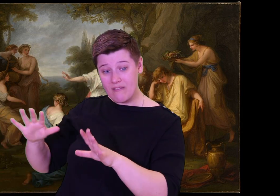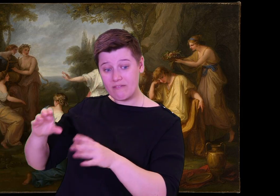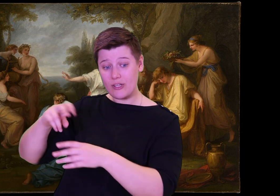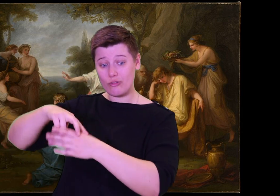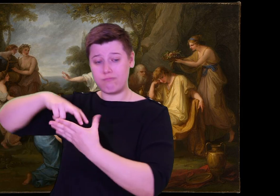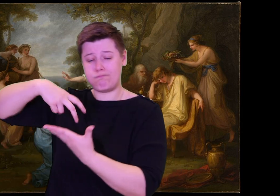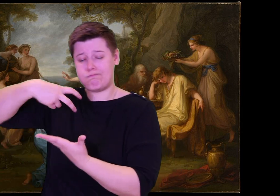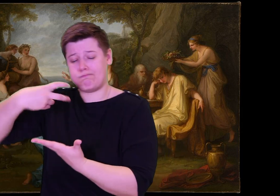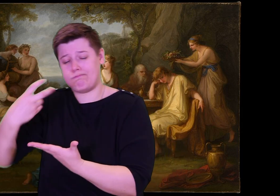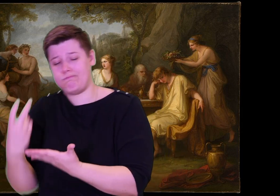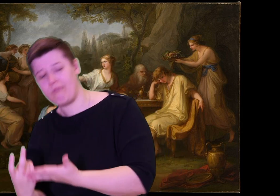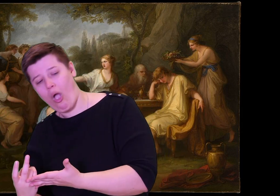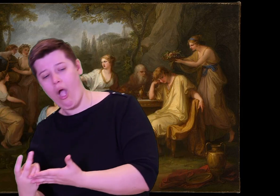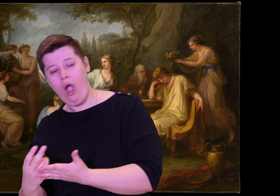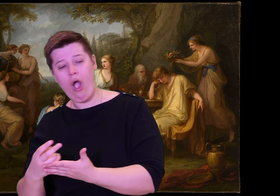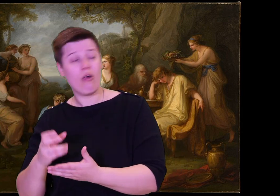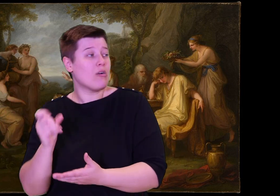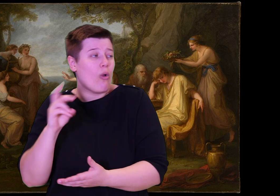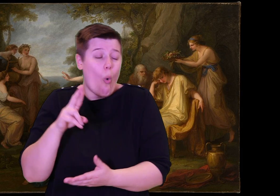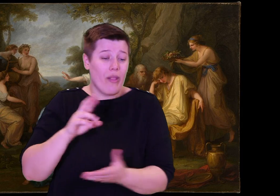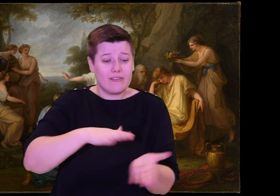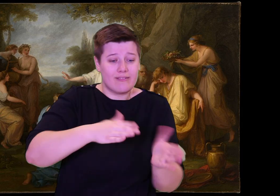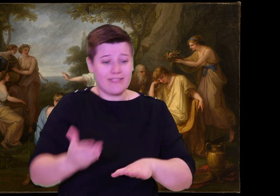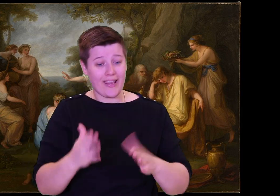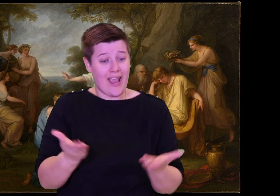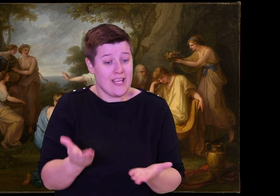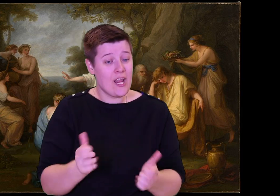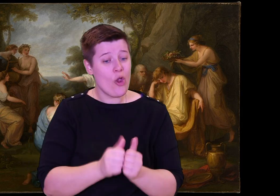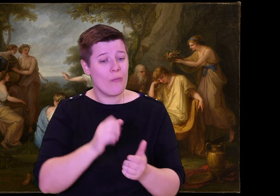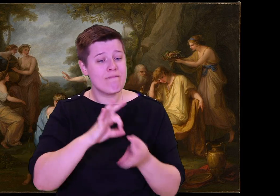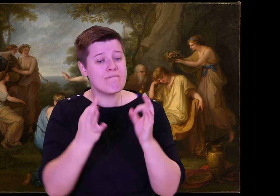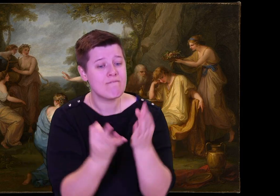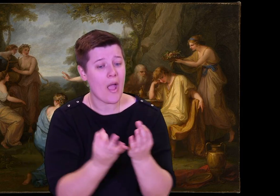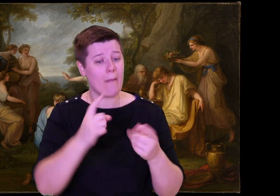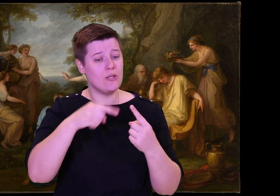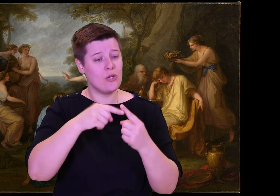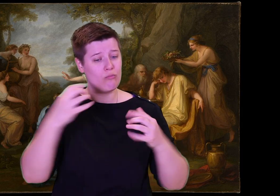into utter darkness. If he had died it would not be this grim--